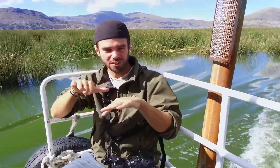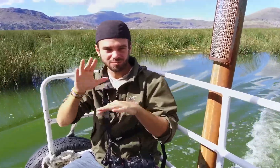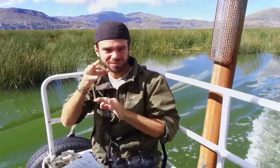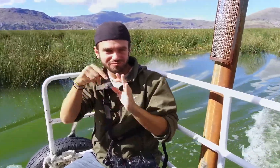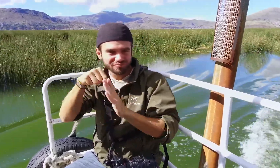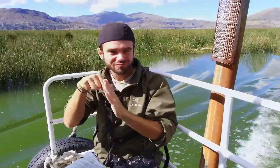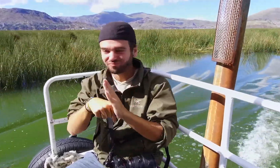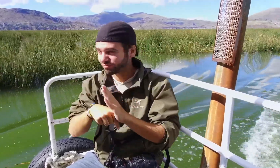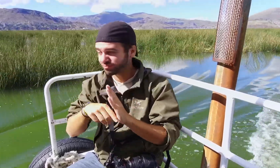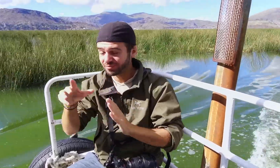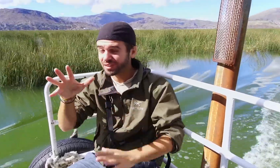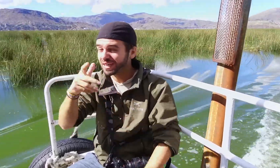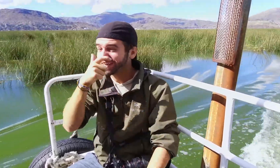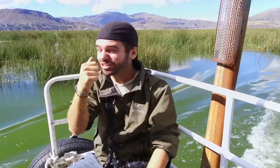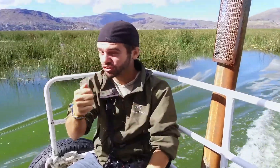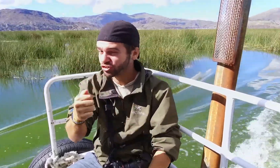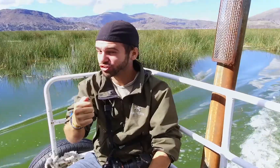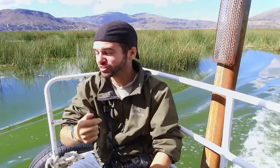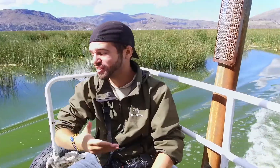I will give you an in-depth explanation about the village.